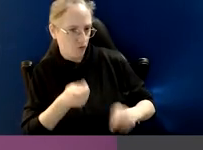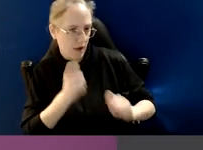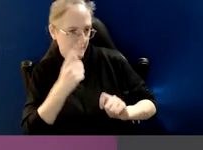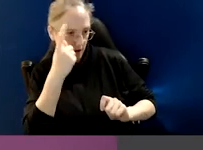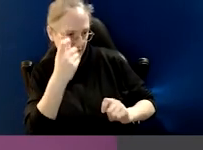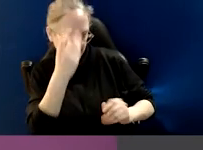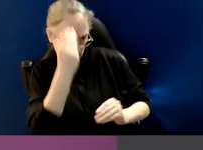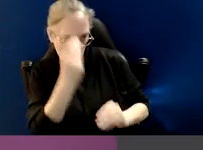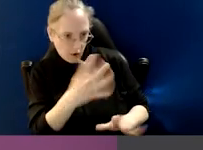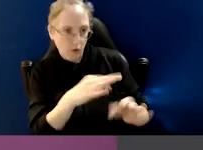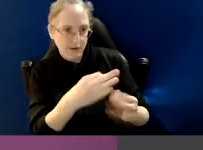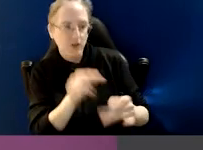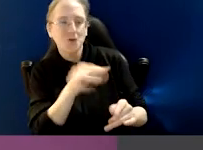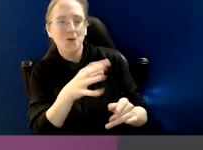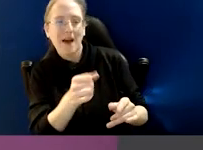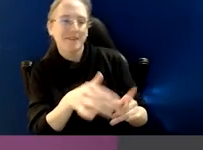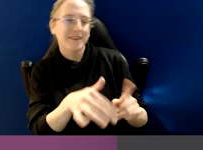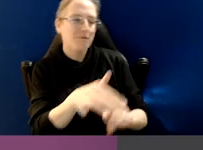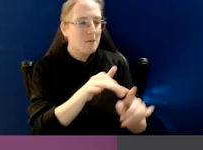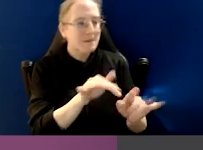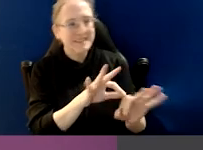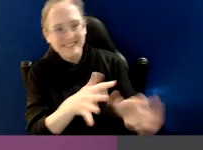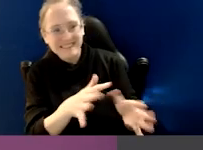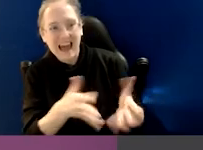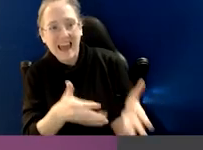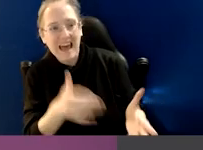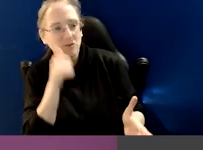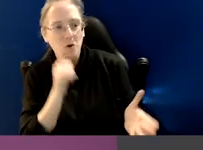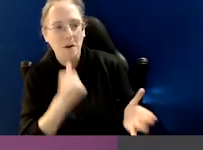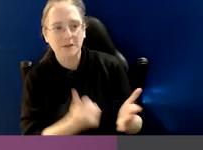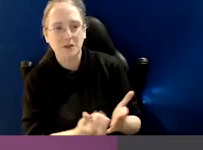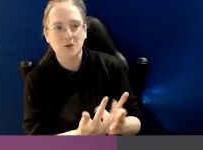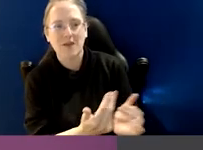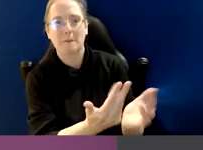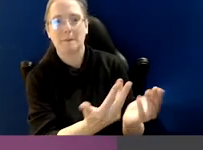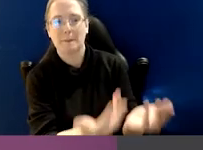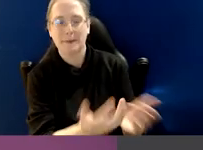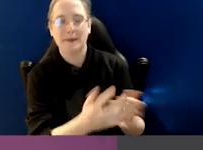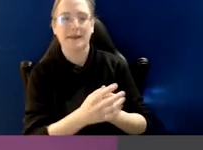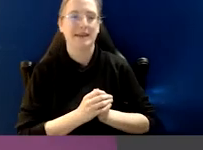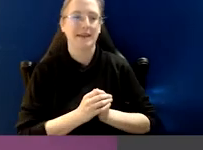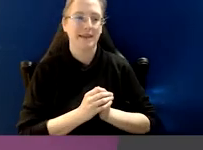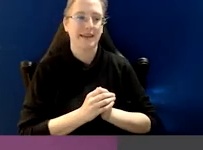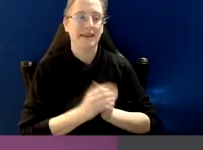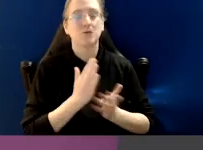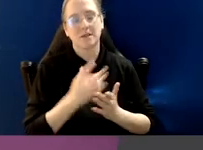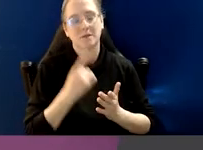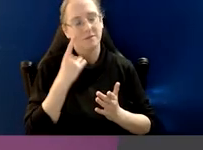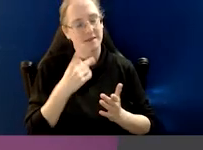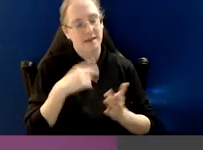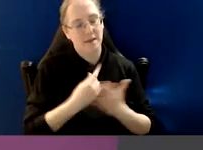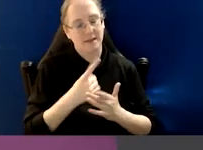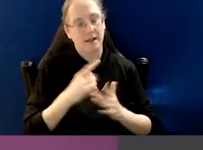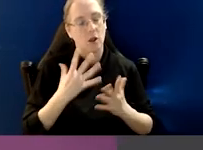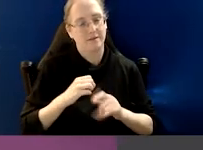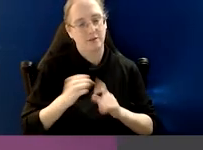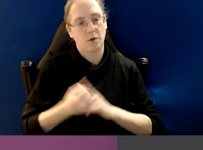really enable corruption to flourish. And that's really building on our experience of investigations where we've seen things that have gone wrong,